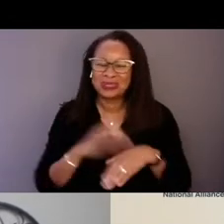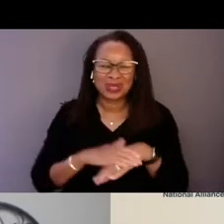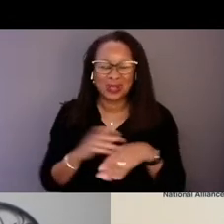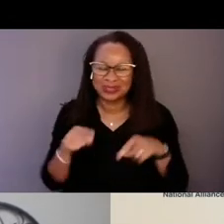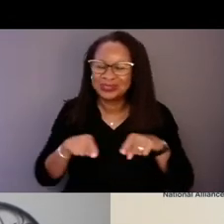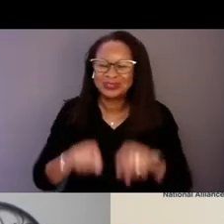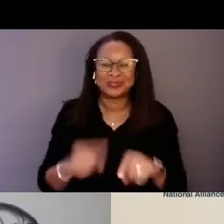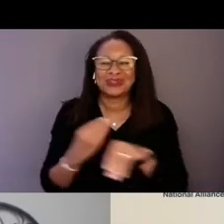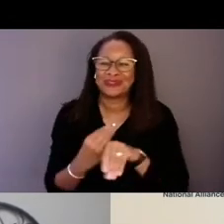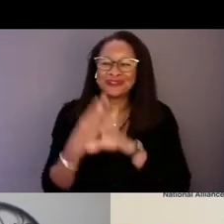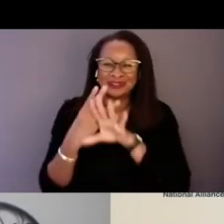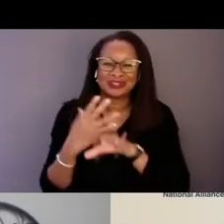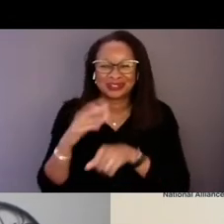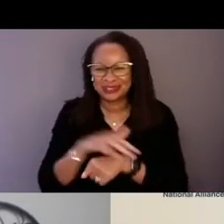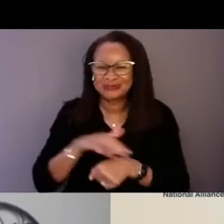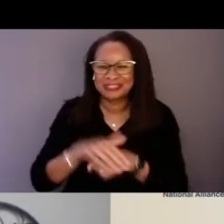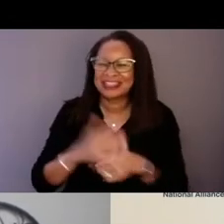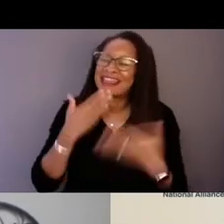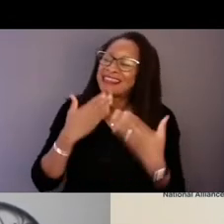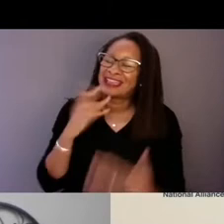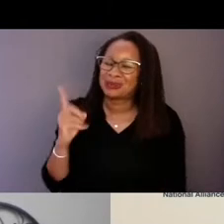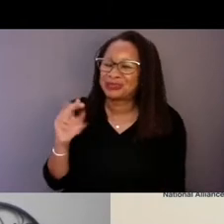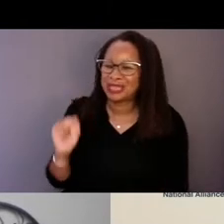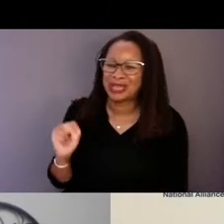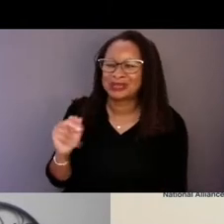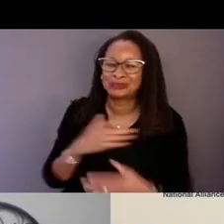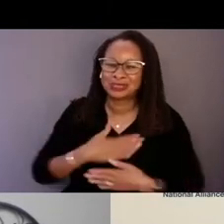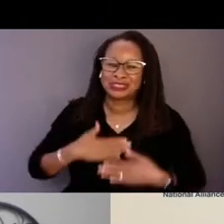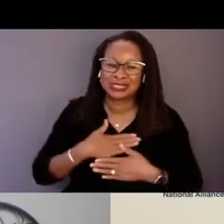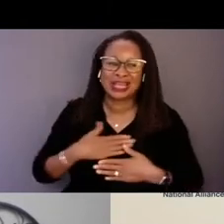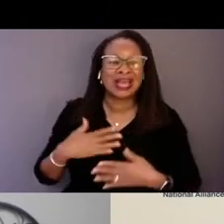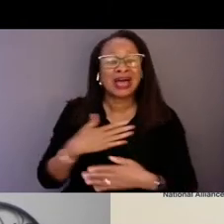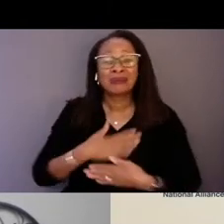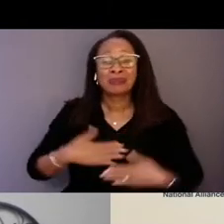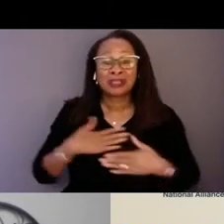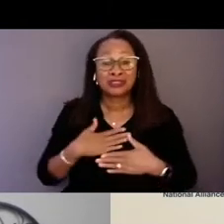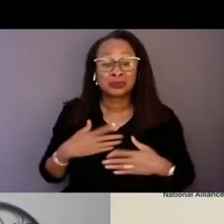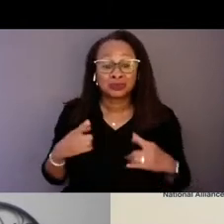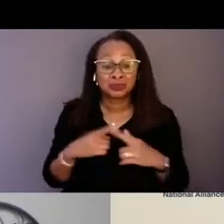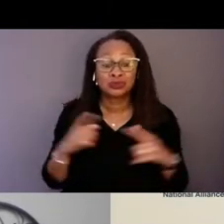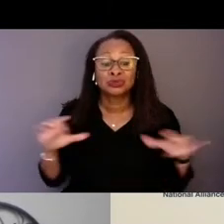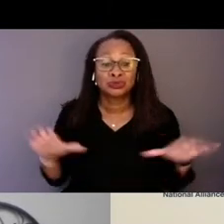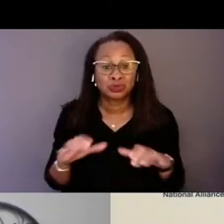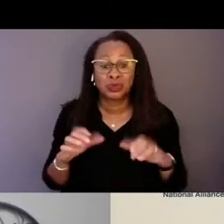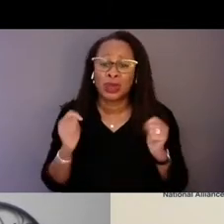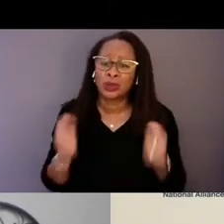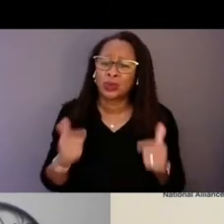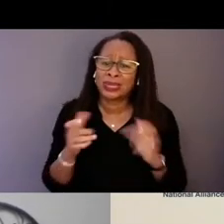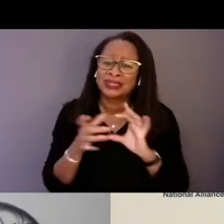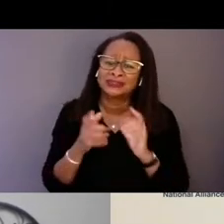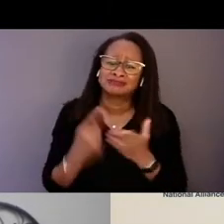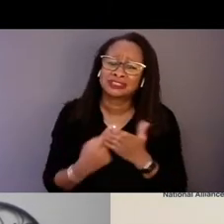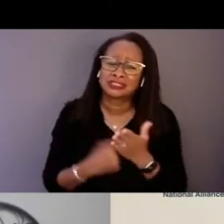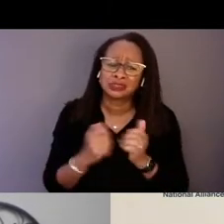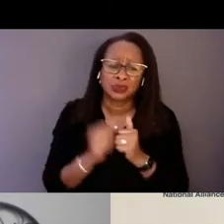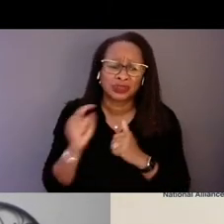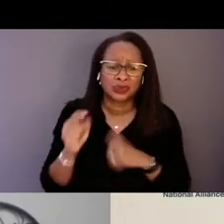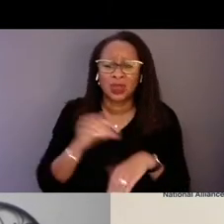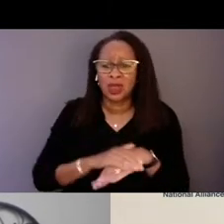I much appreciate it. But it's a pleasure to be able to do a quick discussion with you on some priorities we think are necessary.